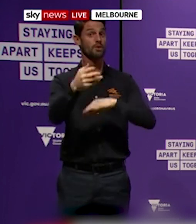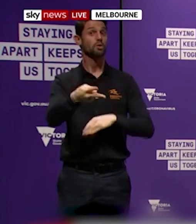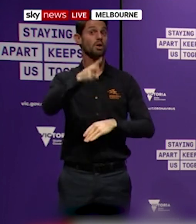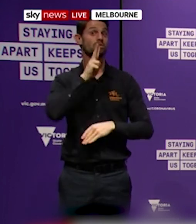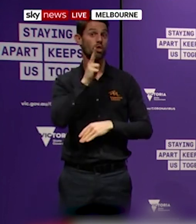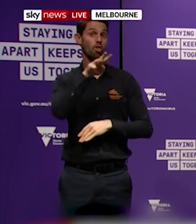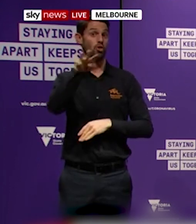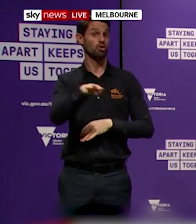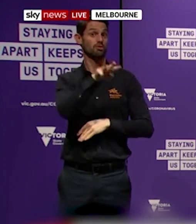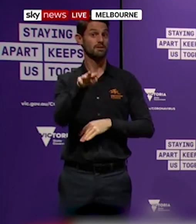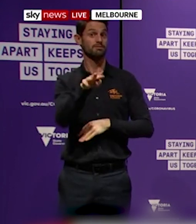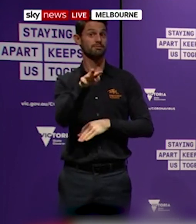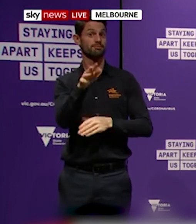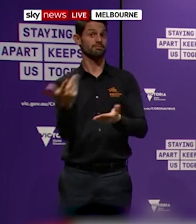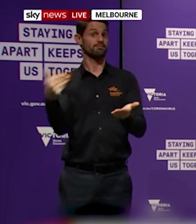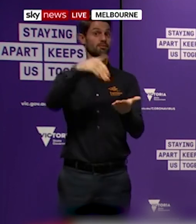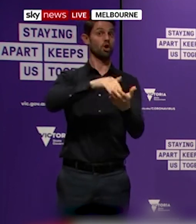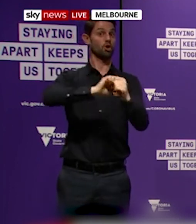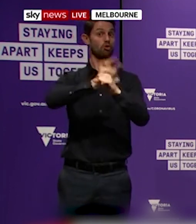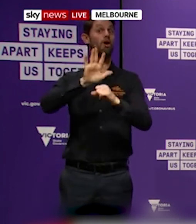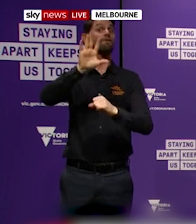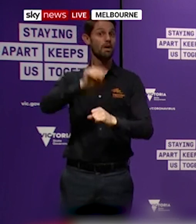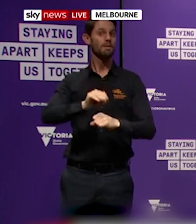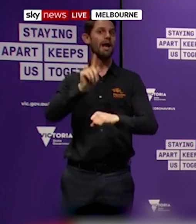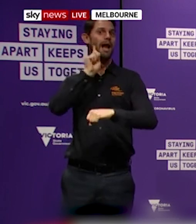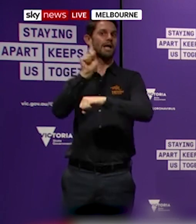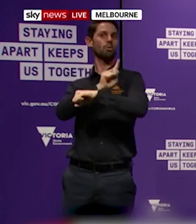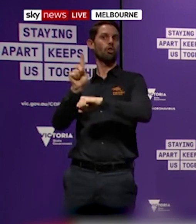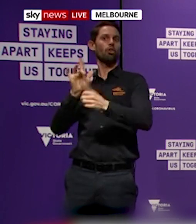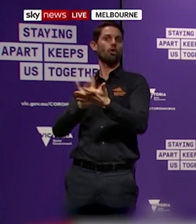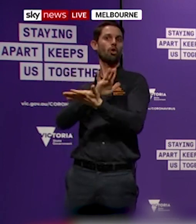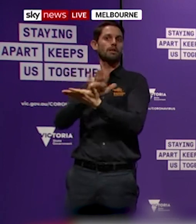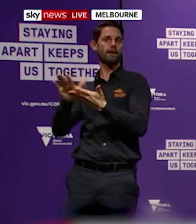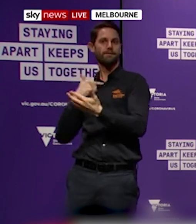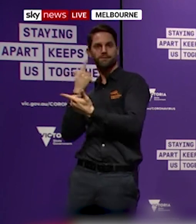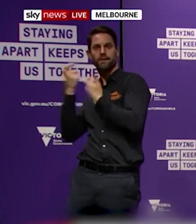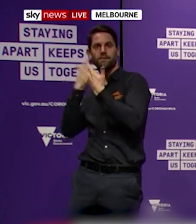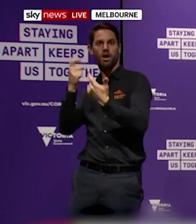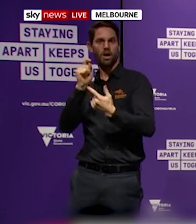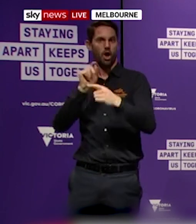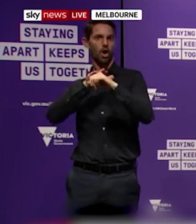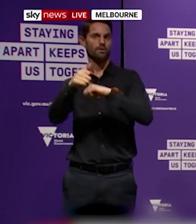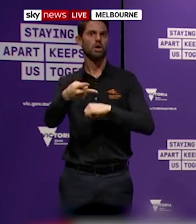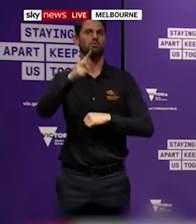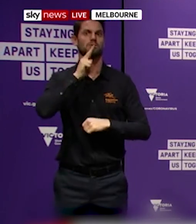new cases of coronavirus since last Thursday, since that testing blitz began. That is an unacceptably high number